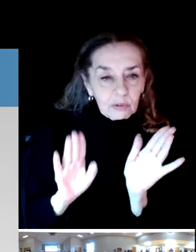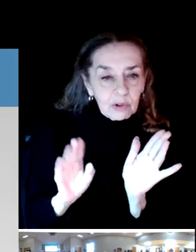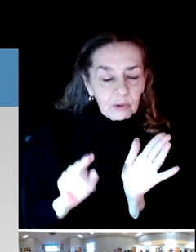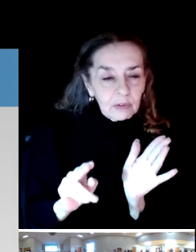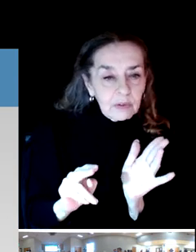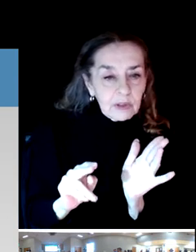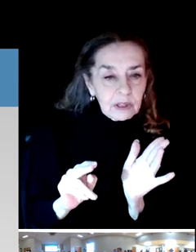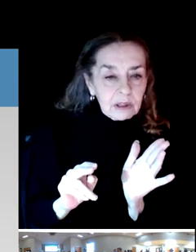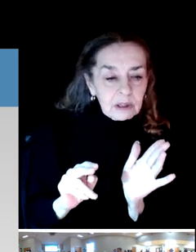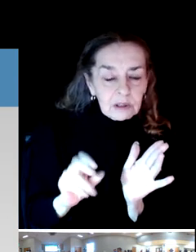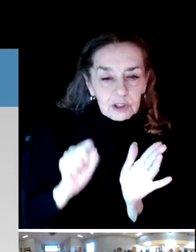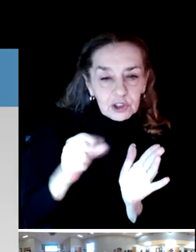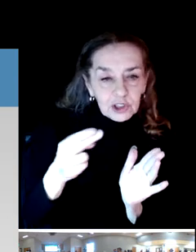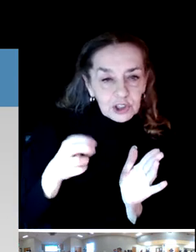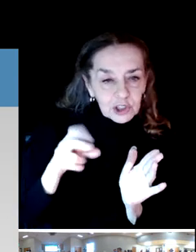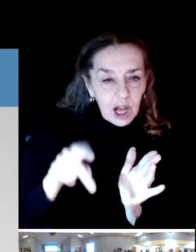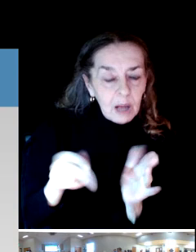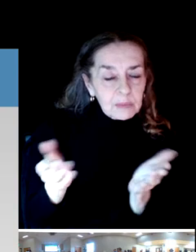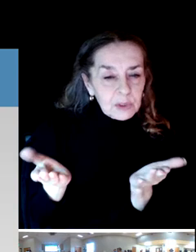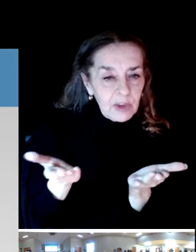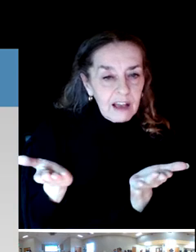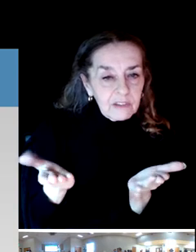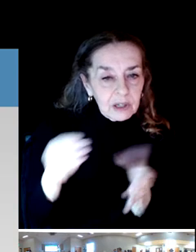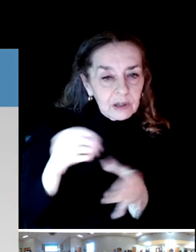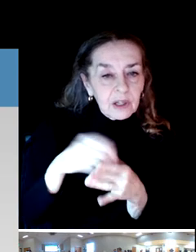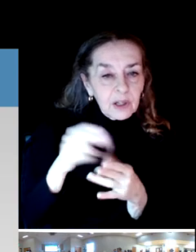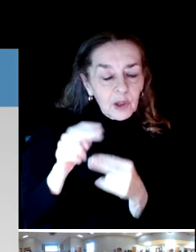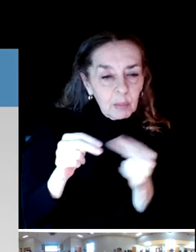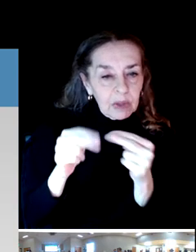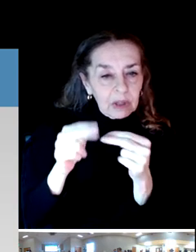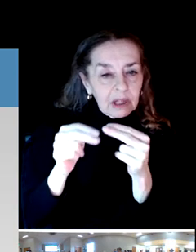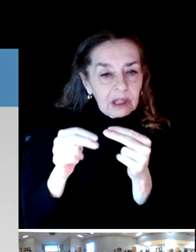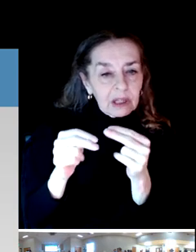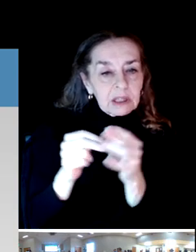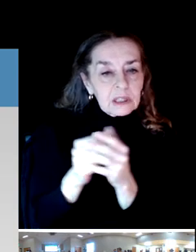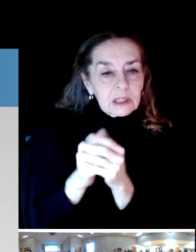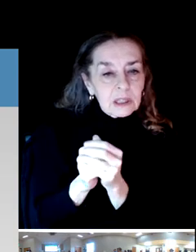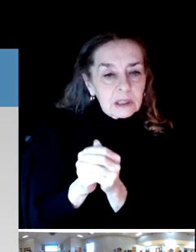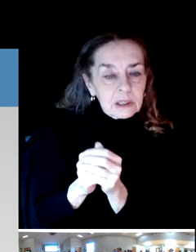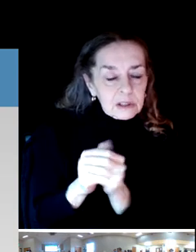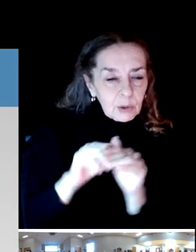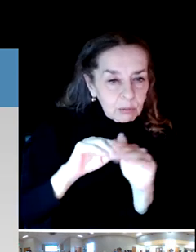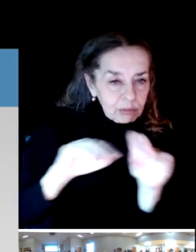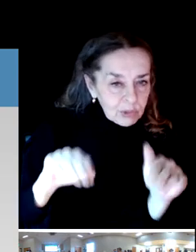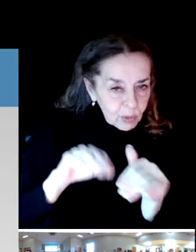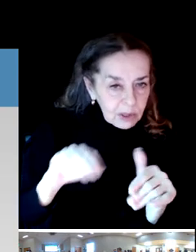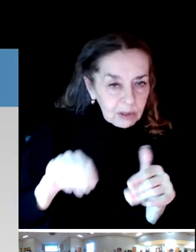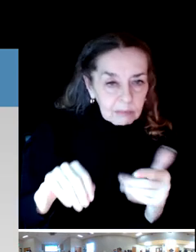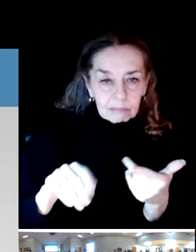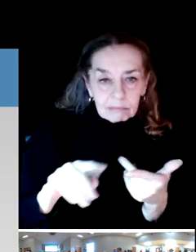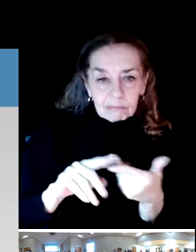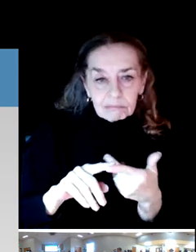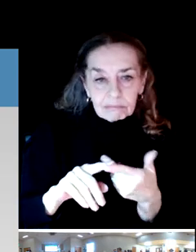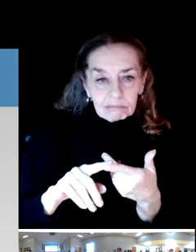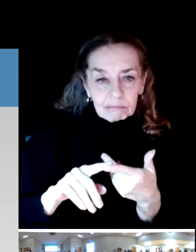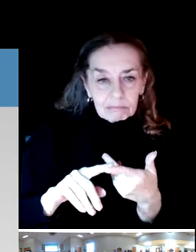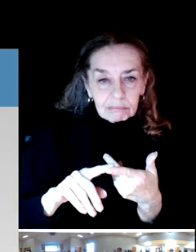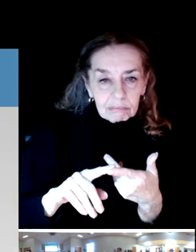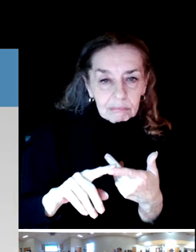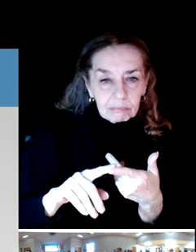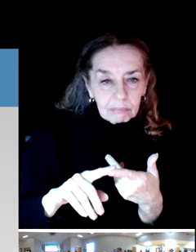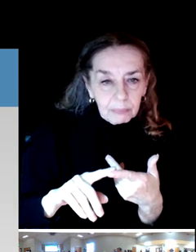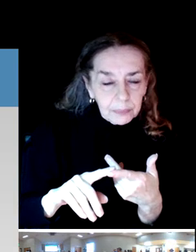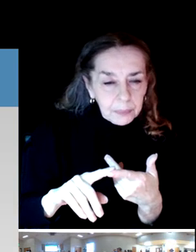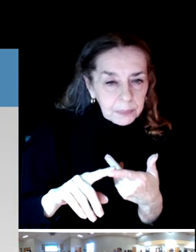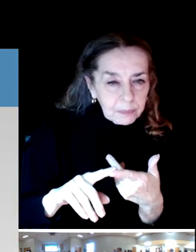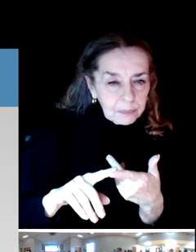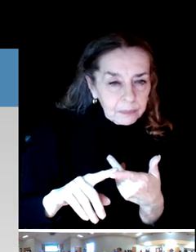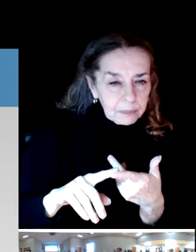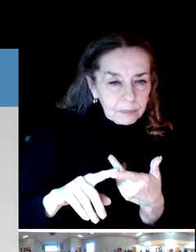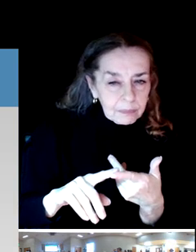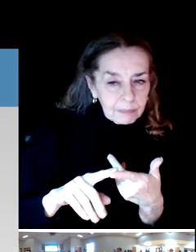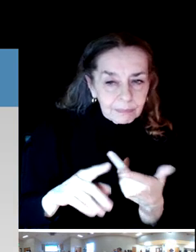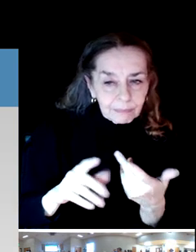here in the activity center.